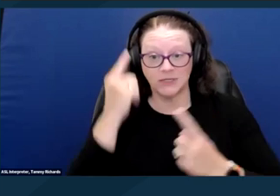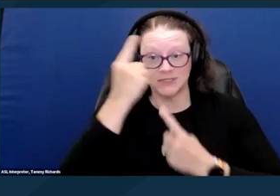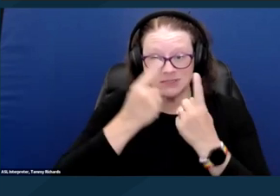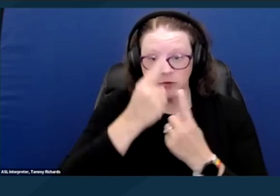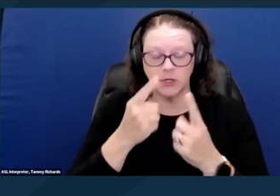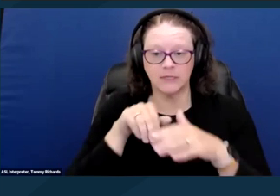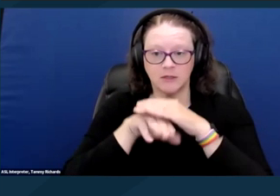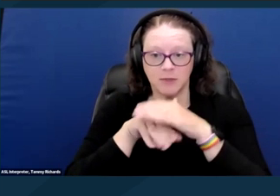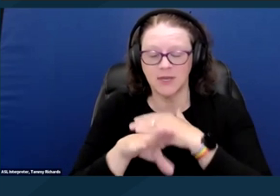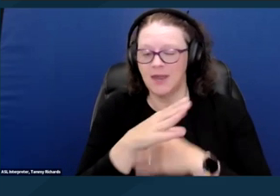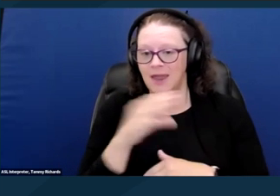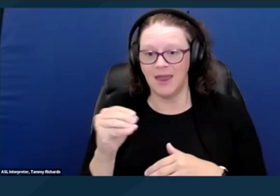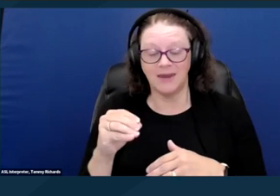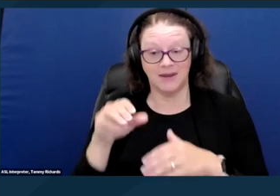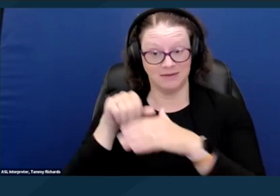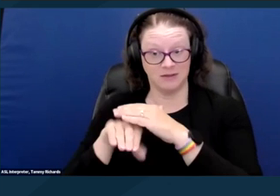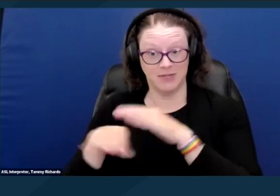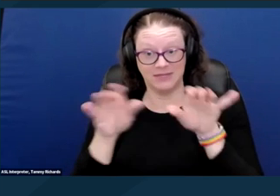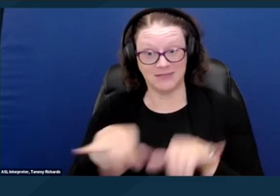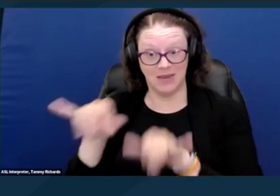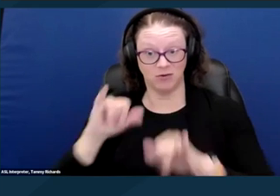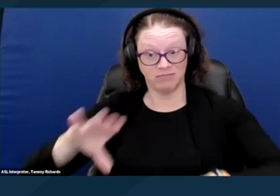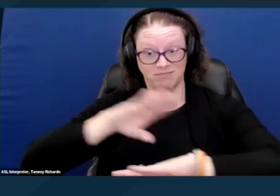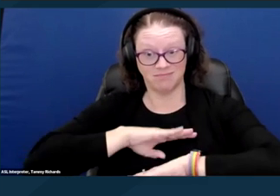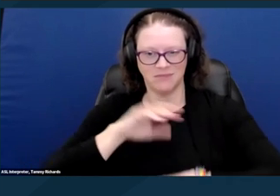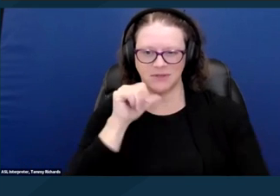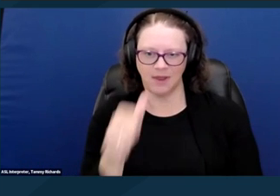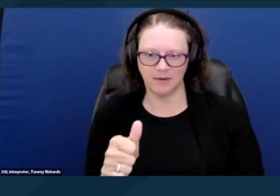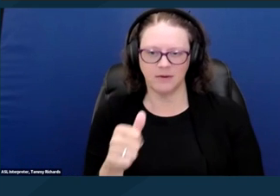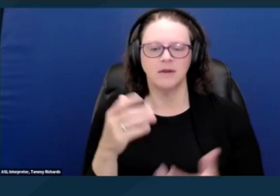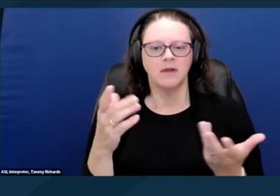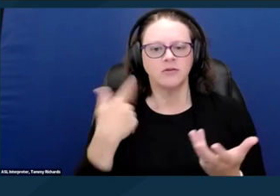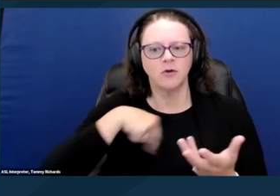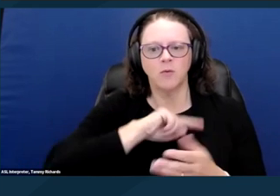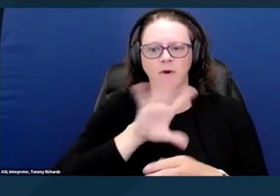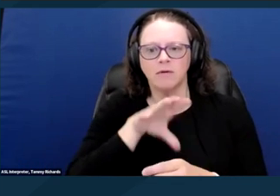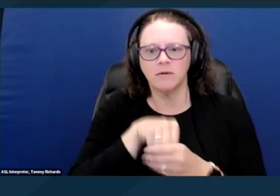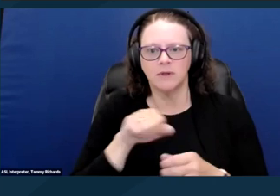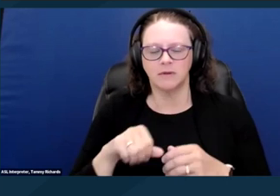with applicable accessibility standards. And now that we're in a nationwide housing shortage